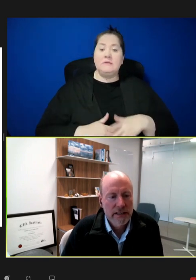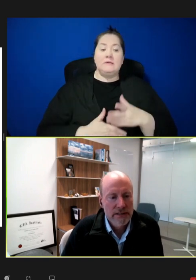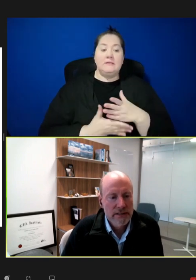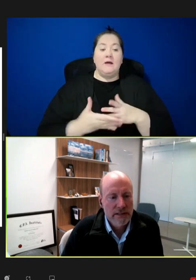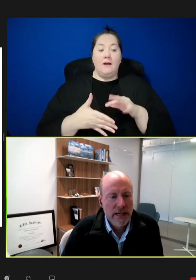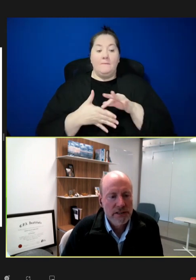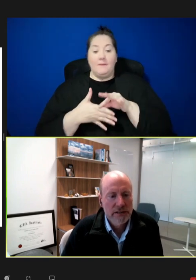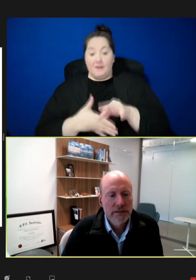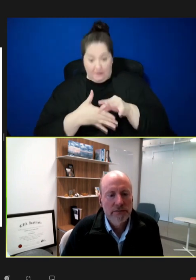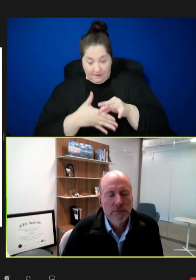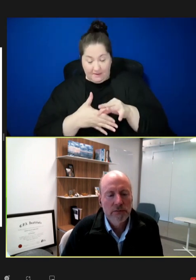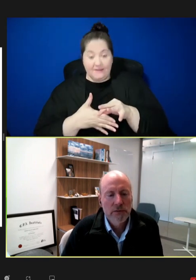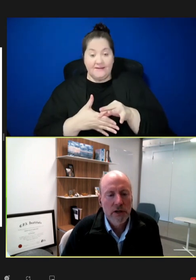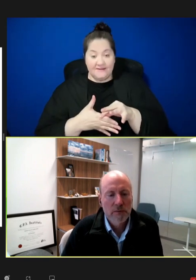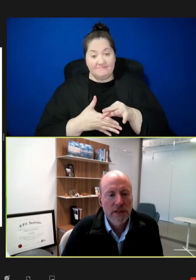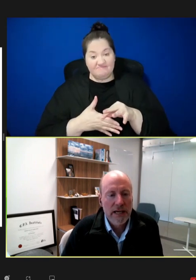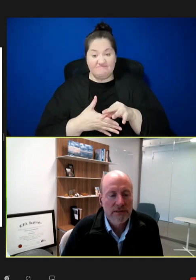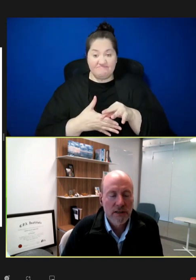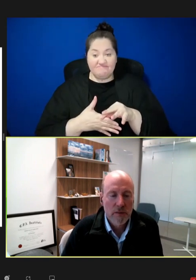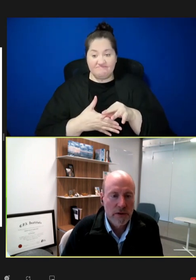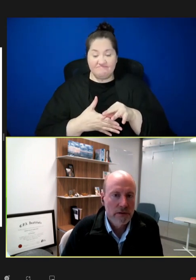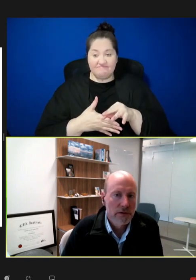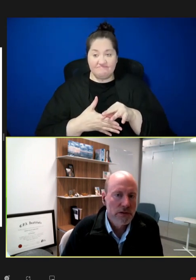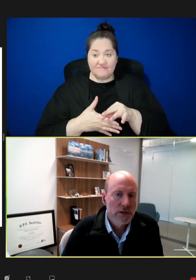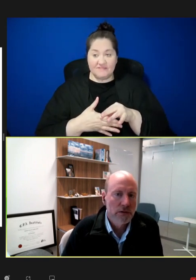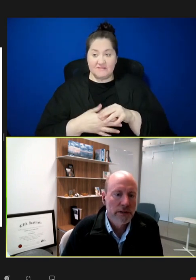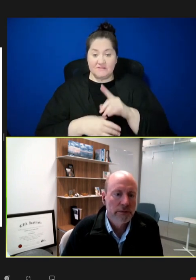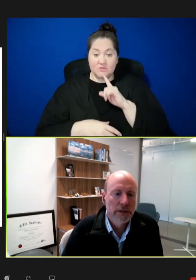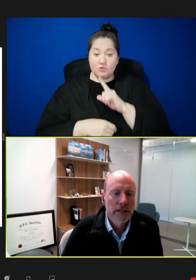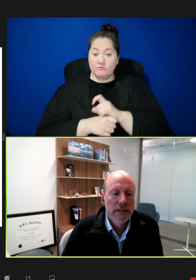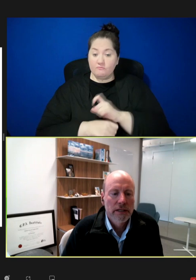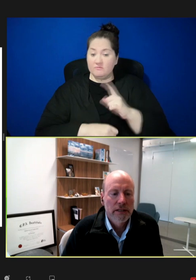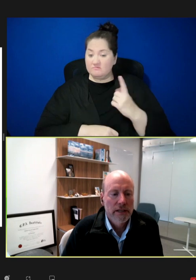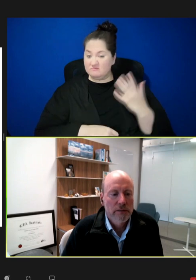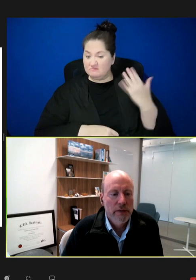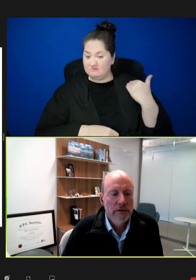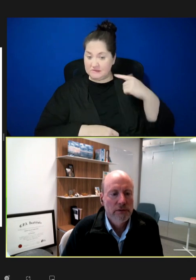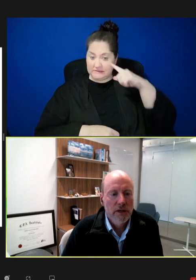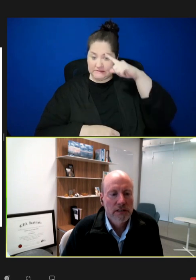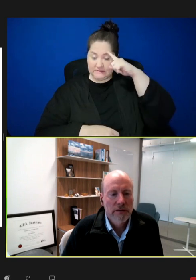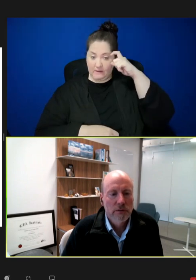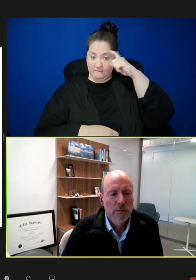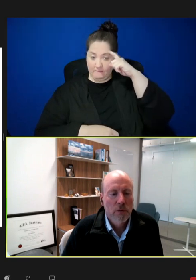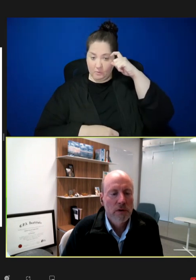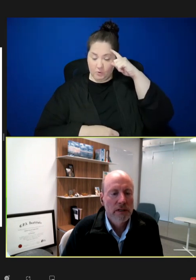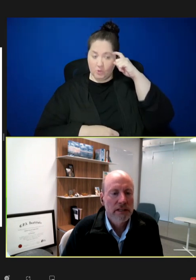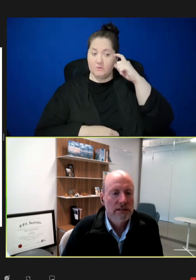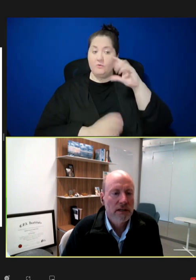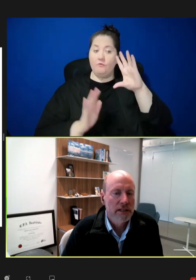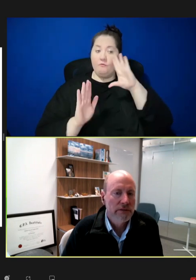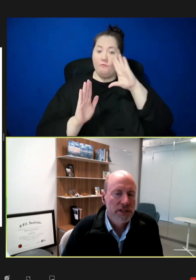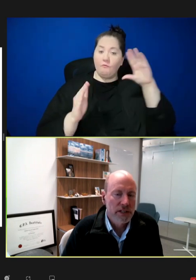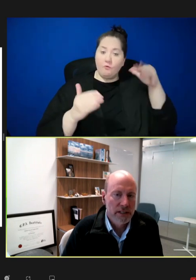is actually from last summer. So, the main focus of the report is on innovation in the